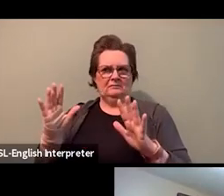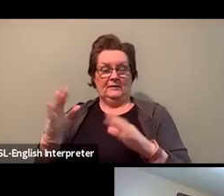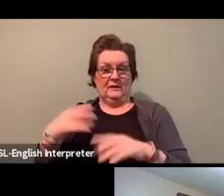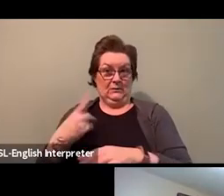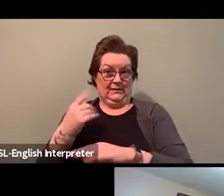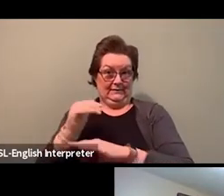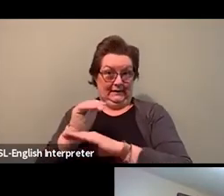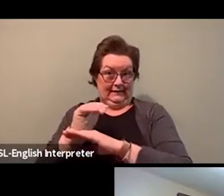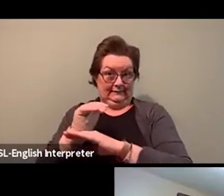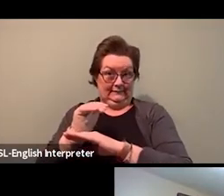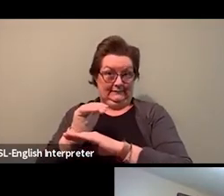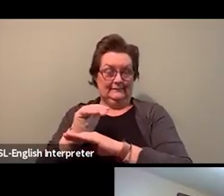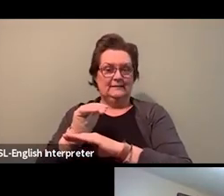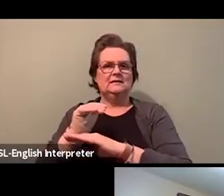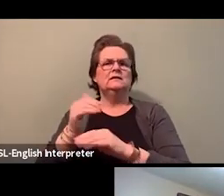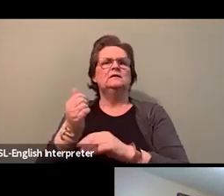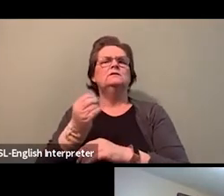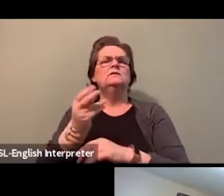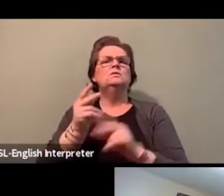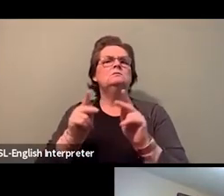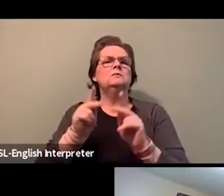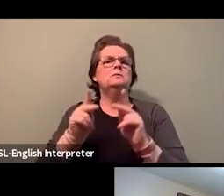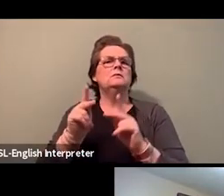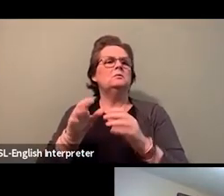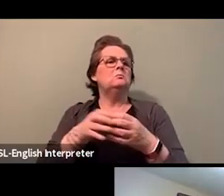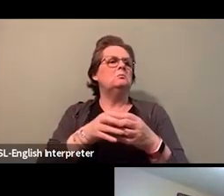Like, you know, in someone's basement people huddled